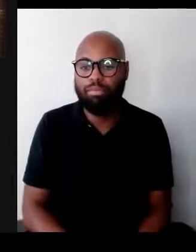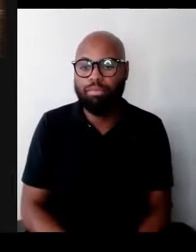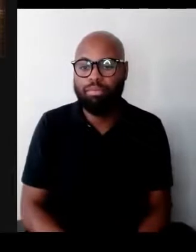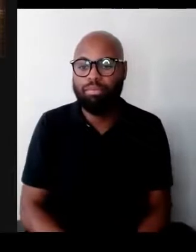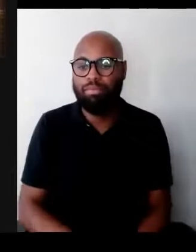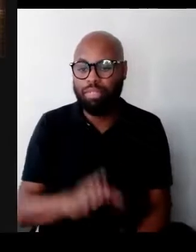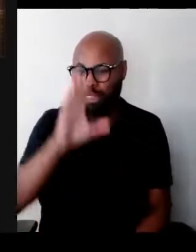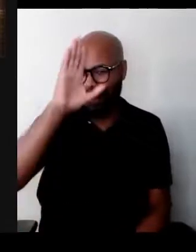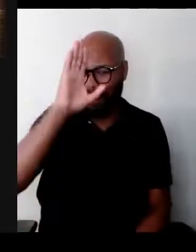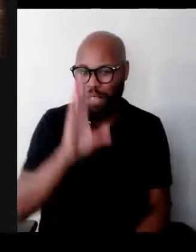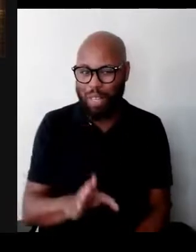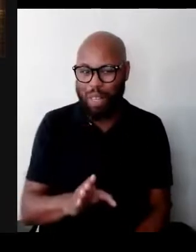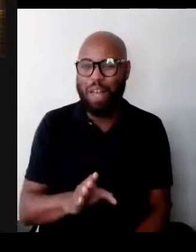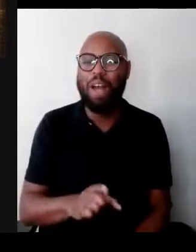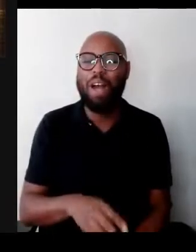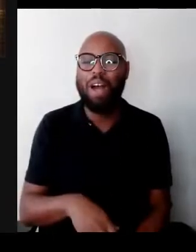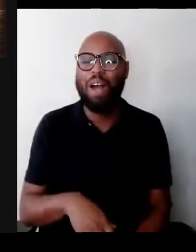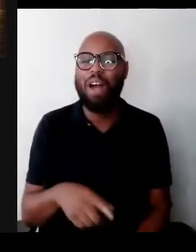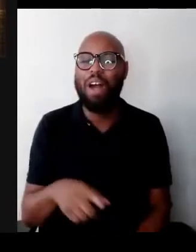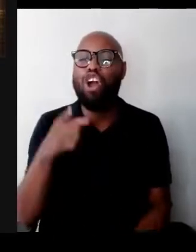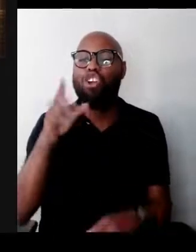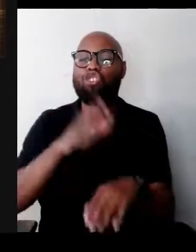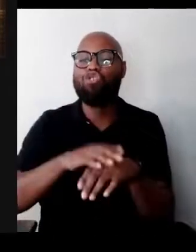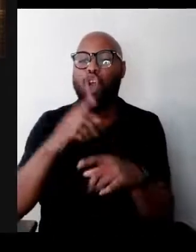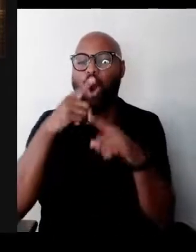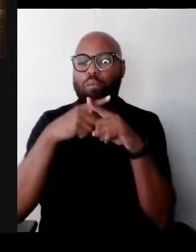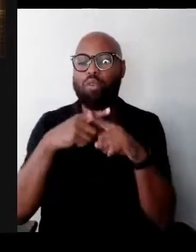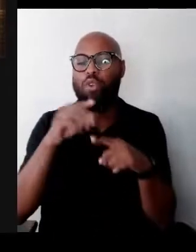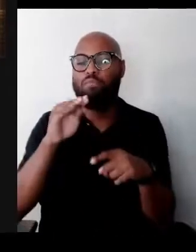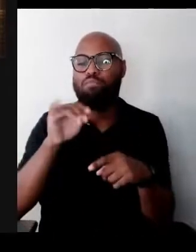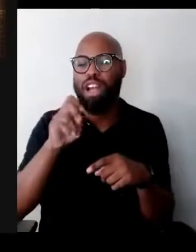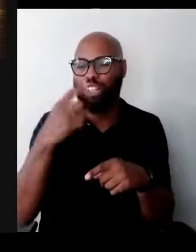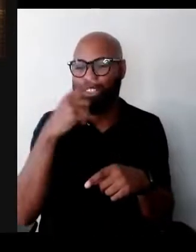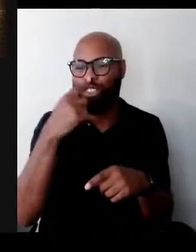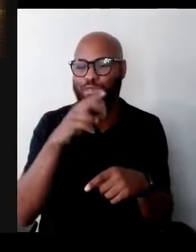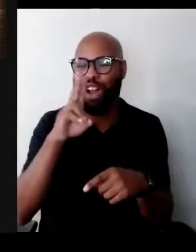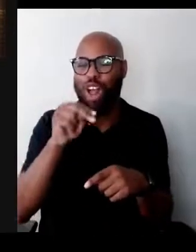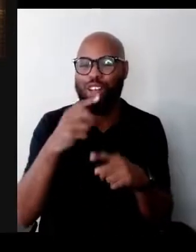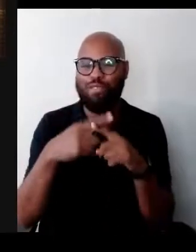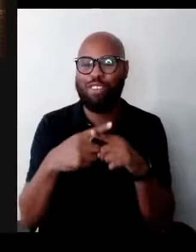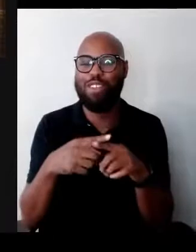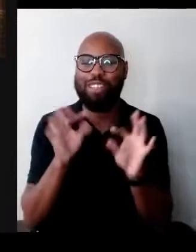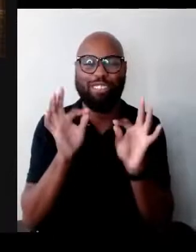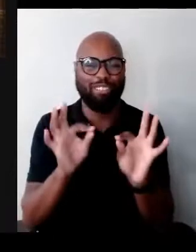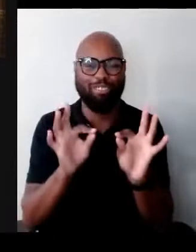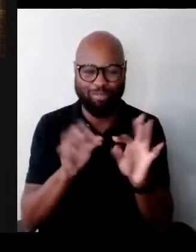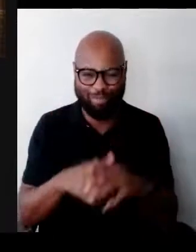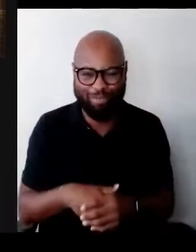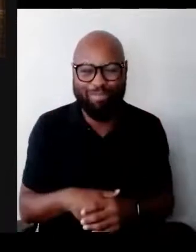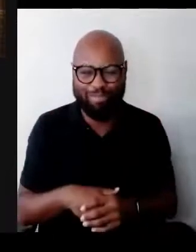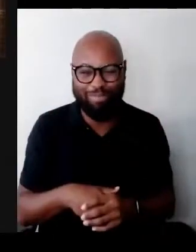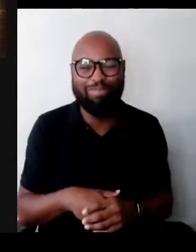Mike, we're delighted. You're on mute Mike, if you could unmute that would be perfect. Okay. - Great to see you Mike.